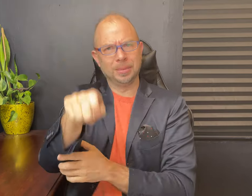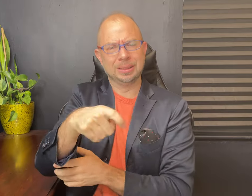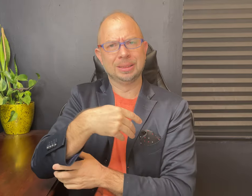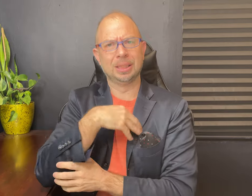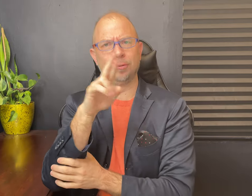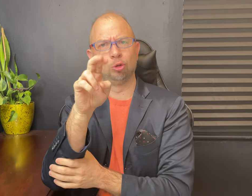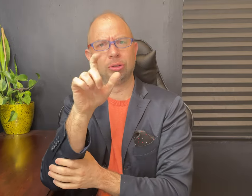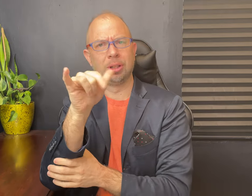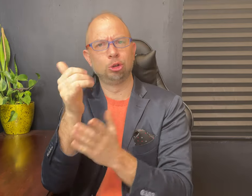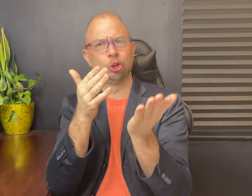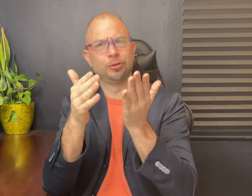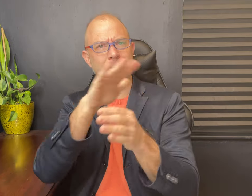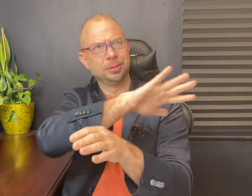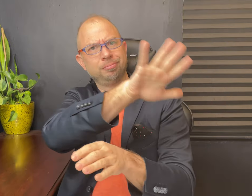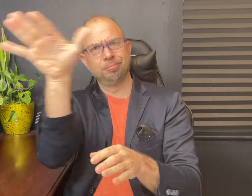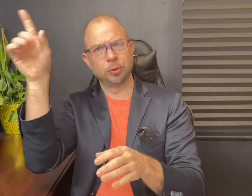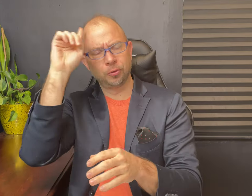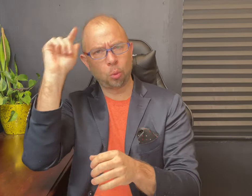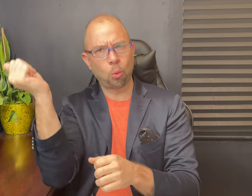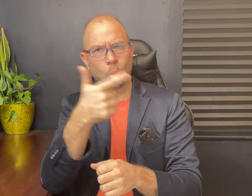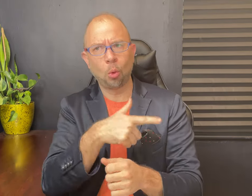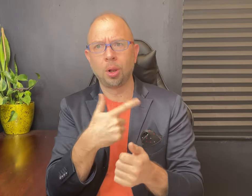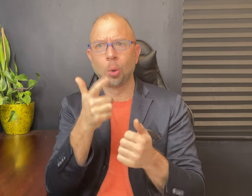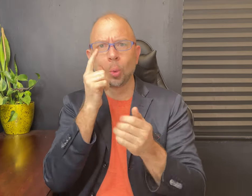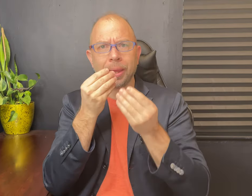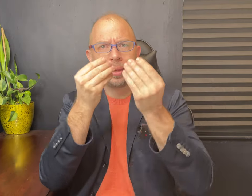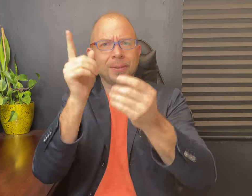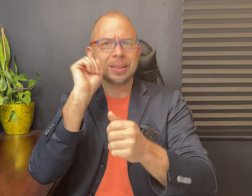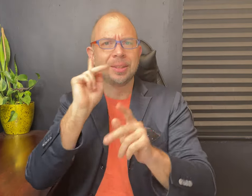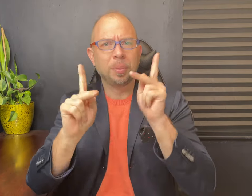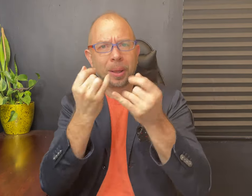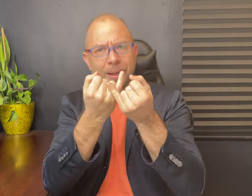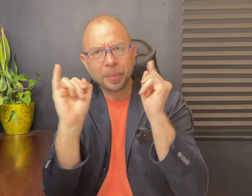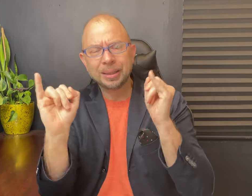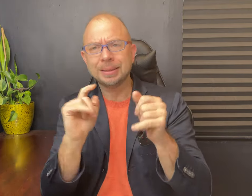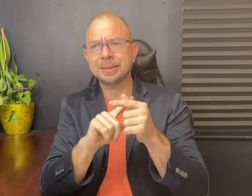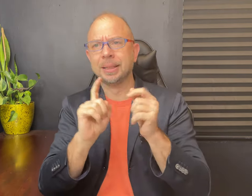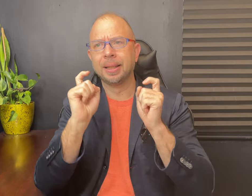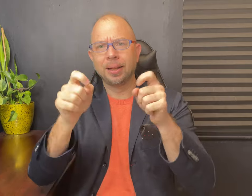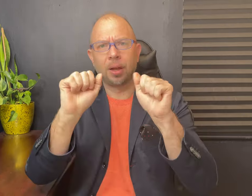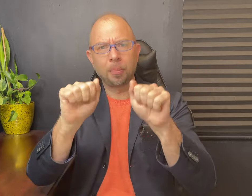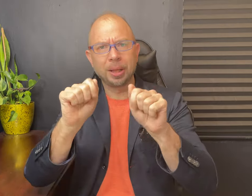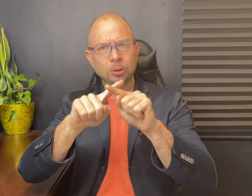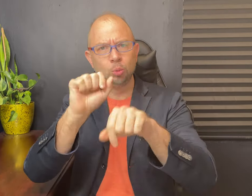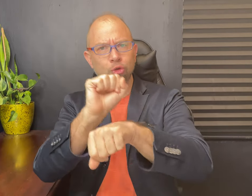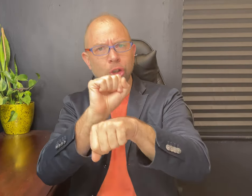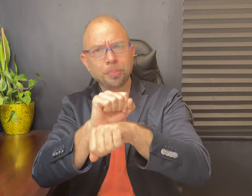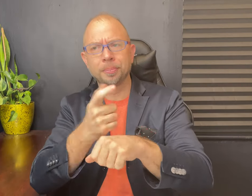relay service which will provide deaf people independence, employability, career mobility,